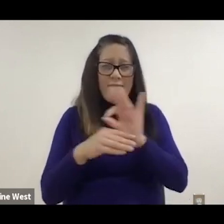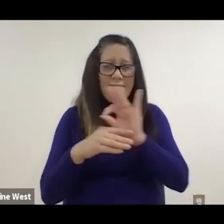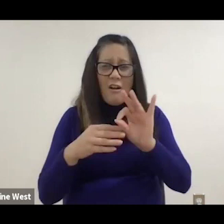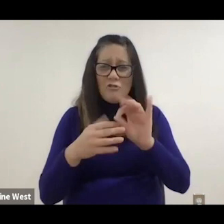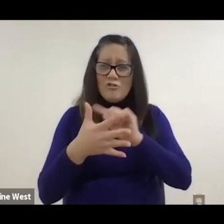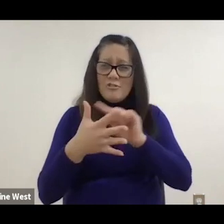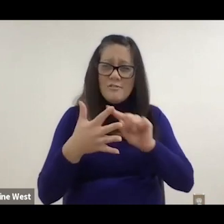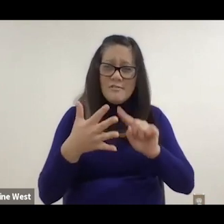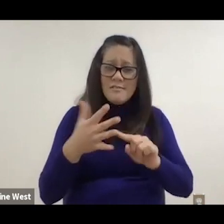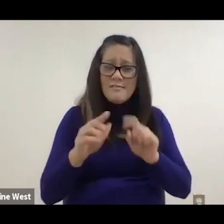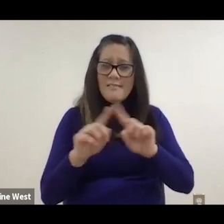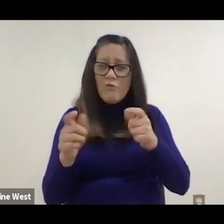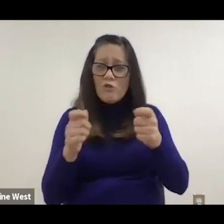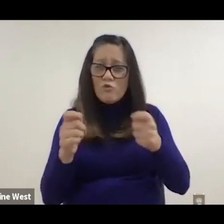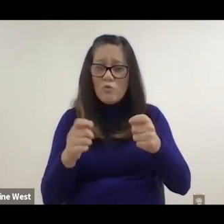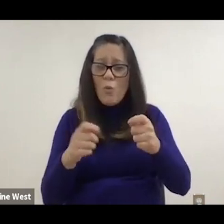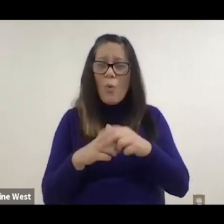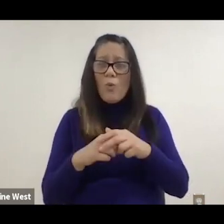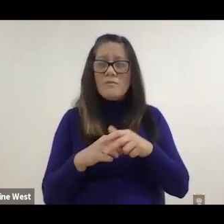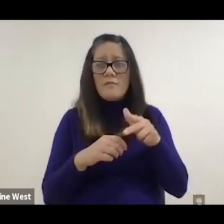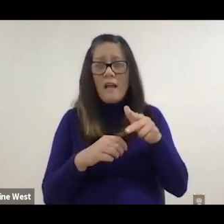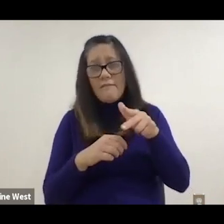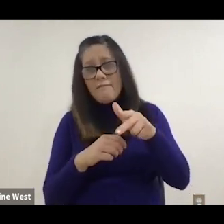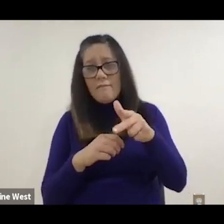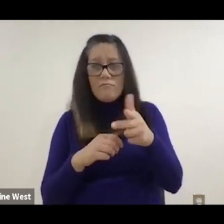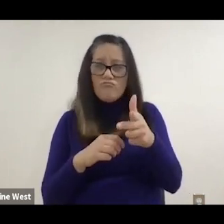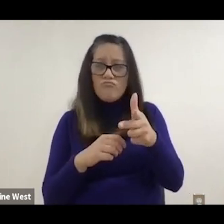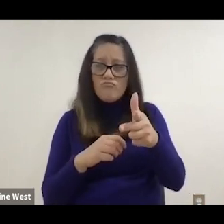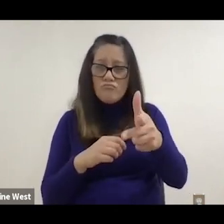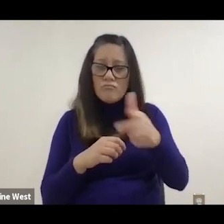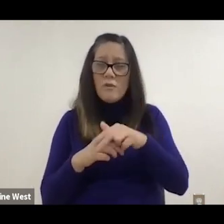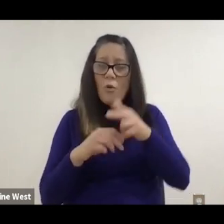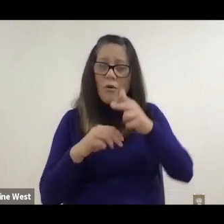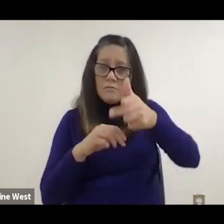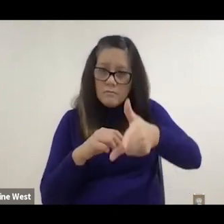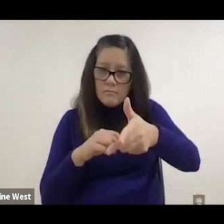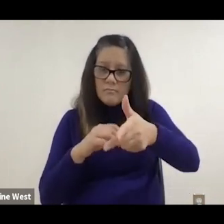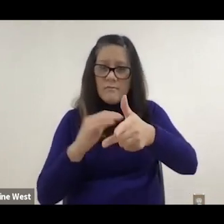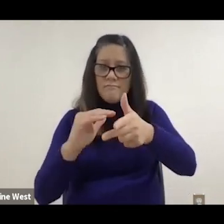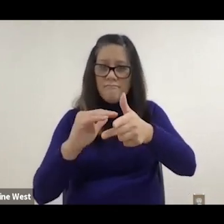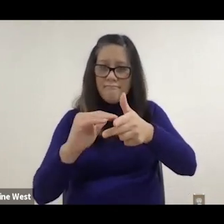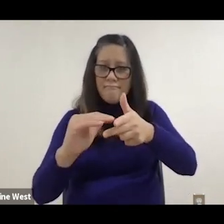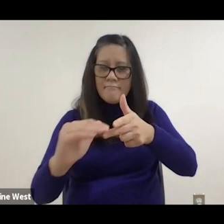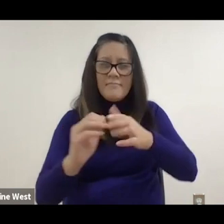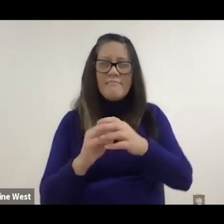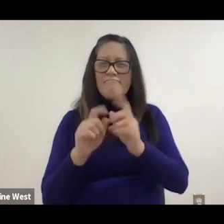Basically the same features, rights, different controls.